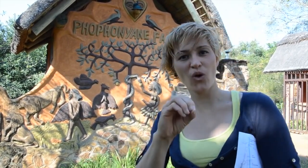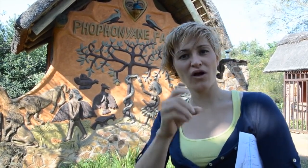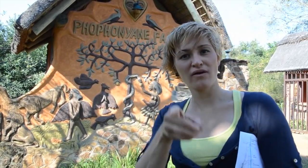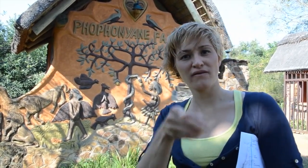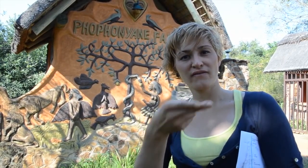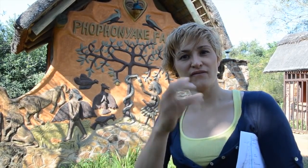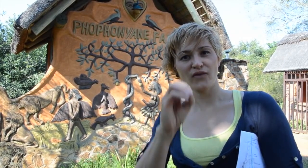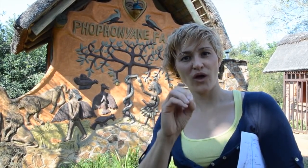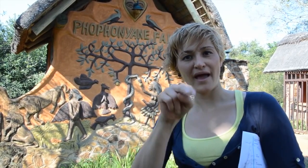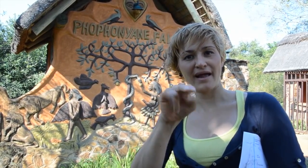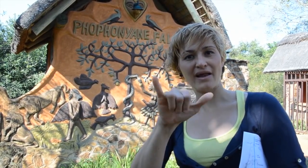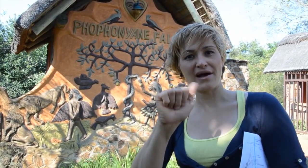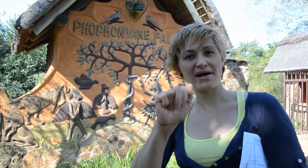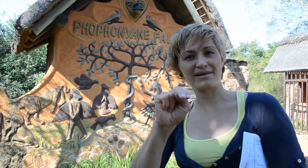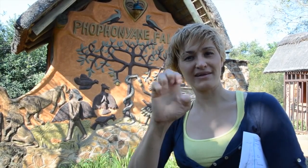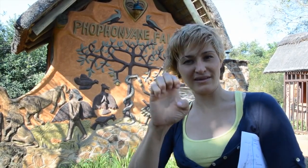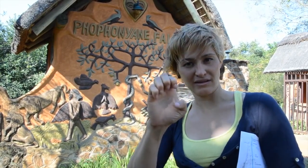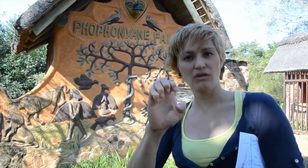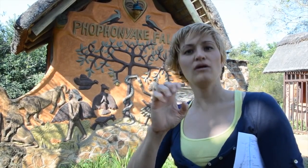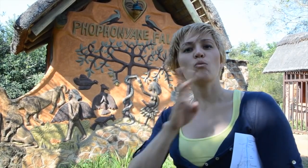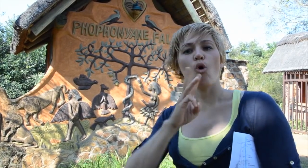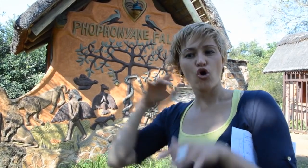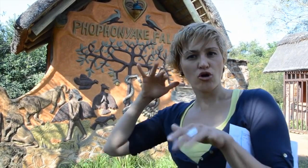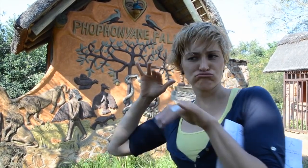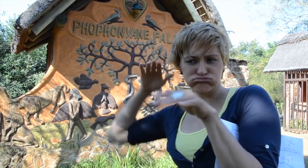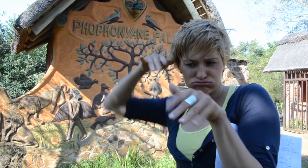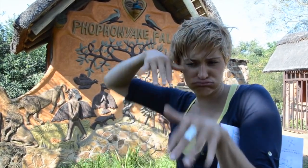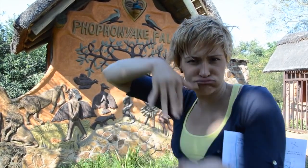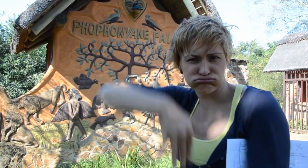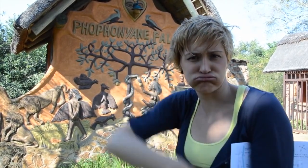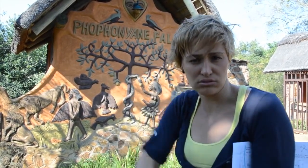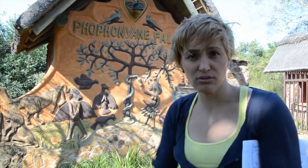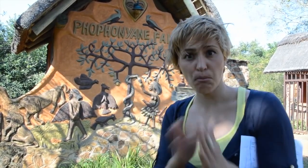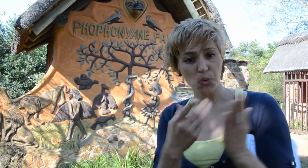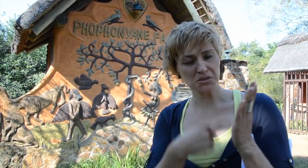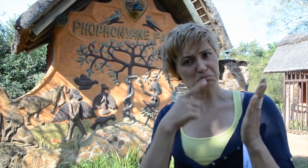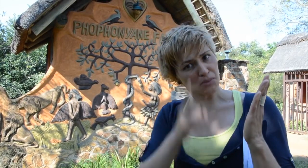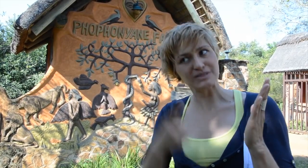Phophonyane Falls.